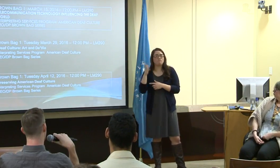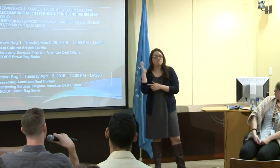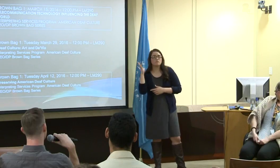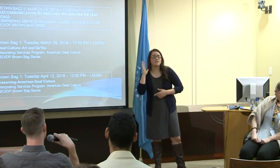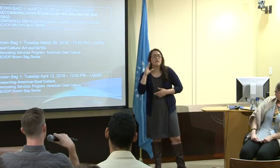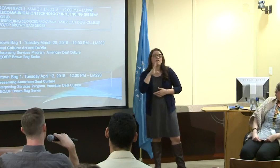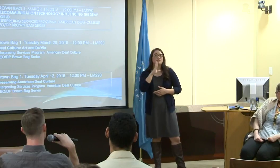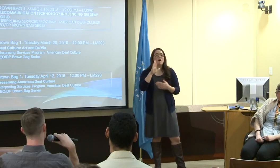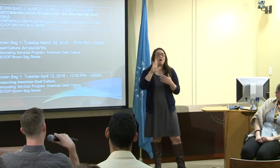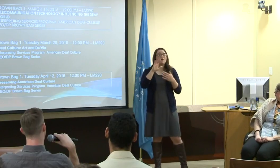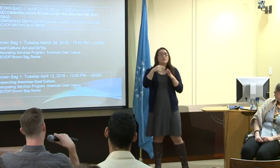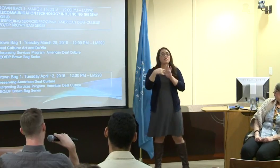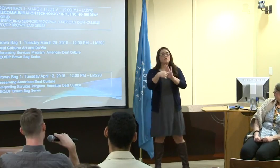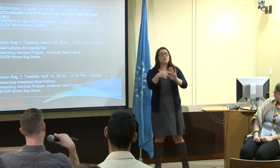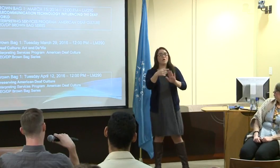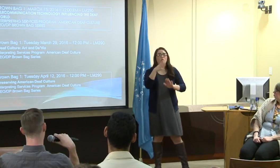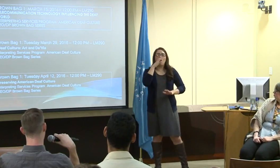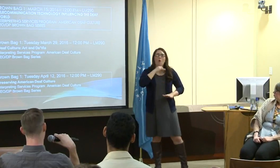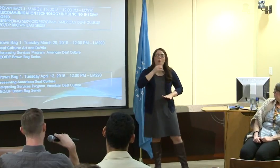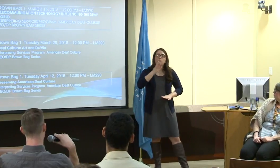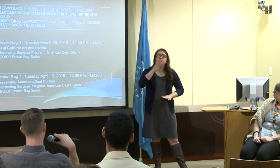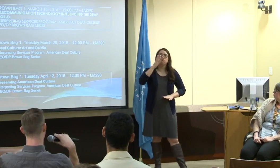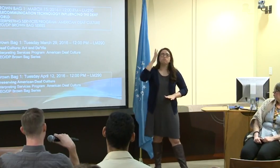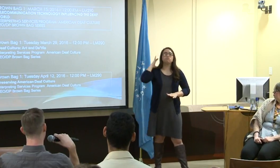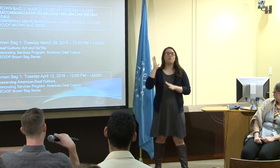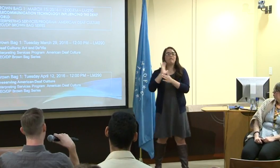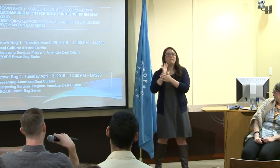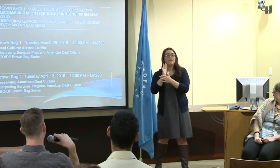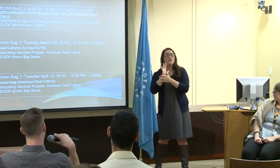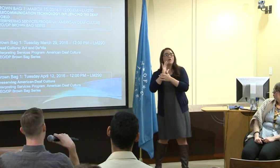and he will be coming and helping with the presentation and be talking